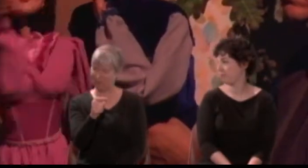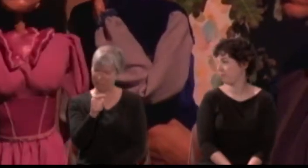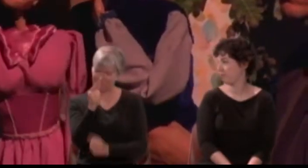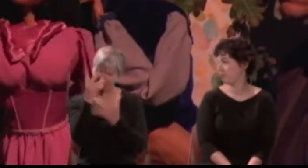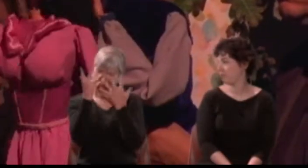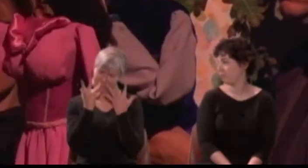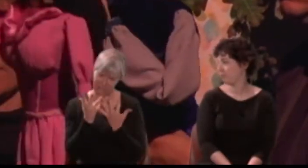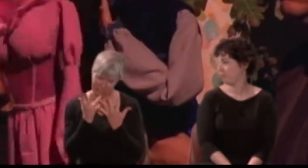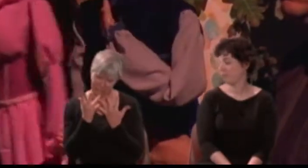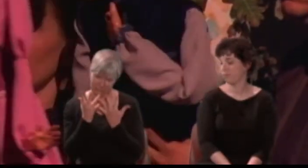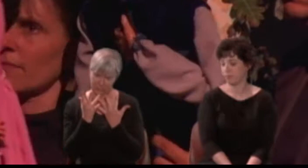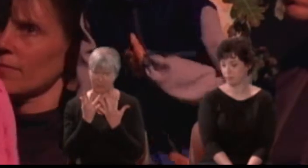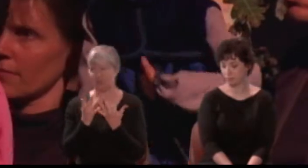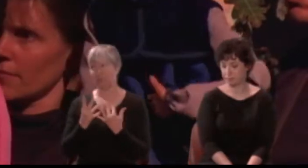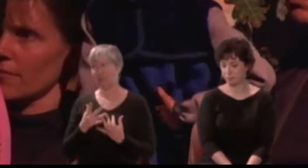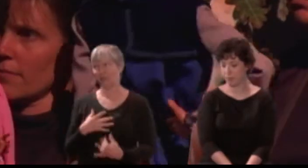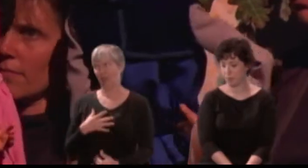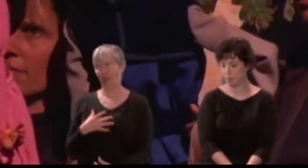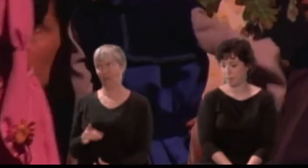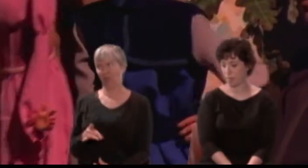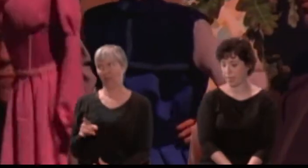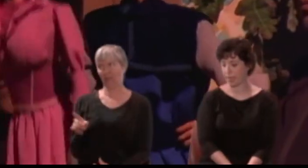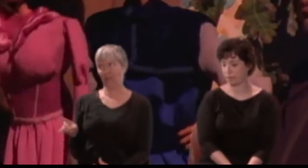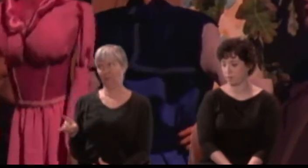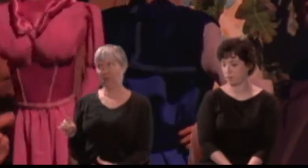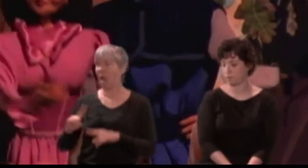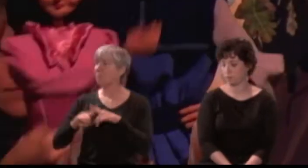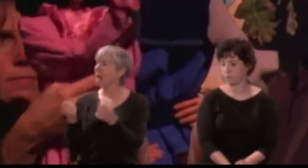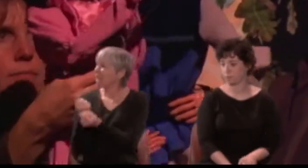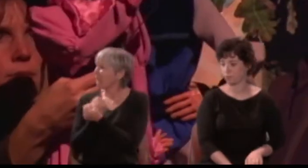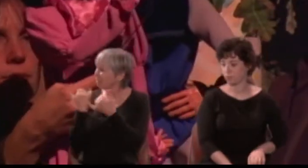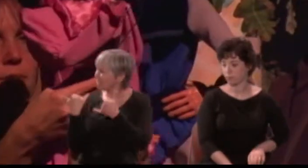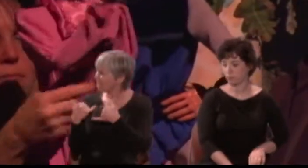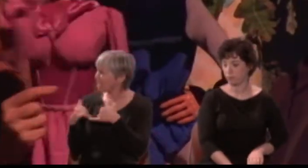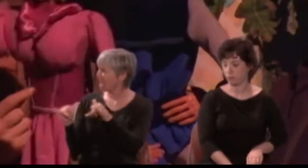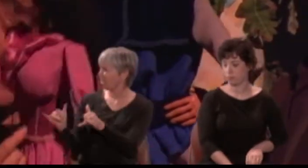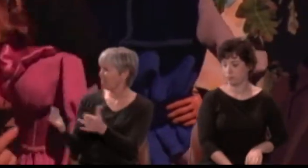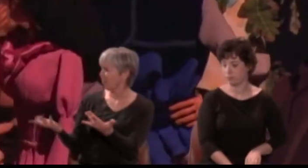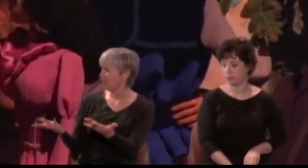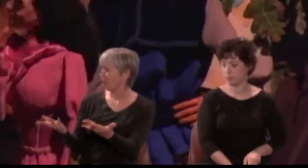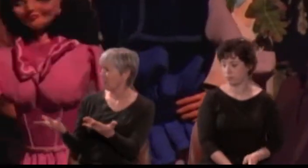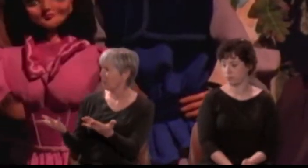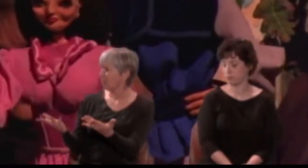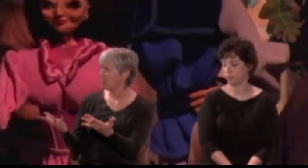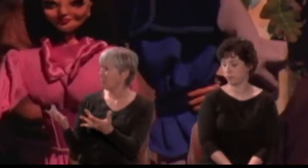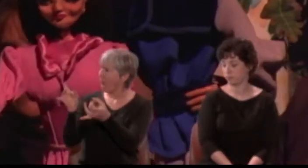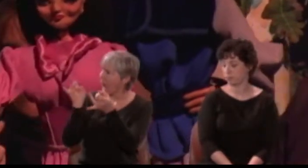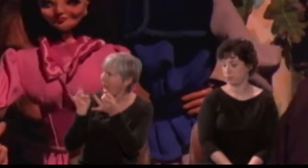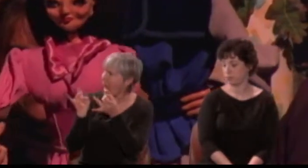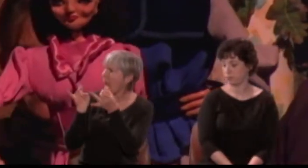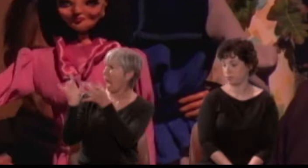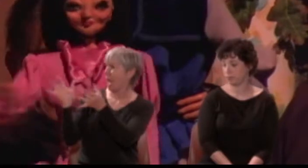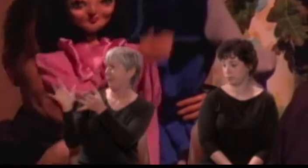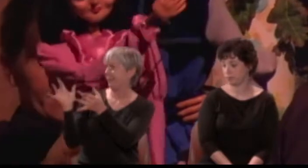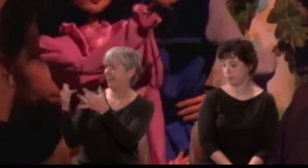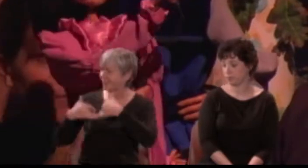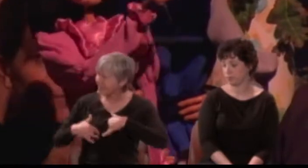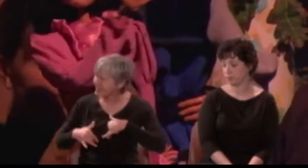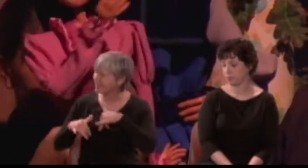Hermia: I frown upon him, yet he loves me still! The more I hate him, the more he follows me!